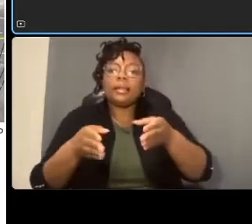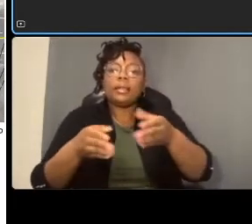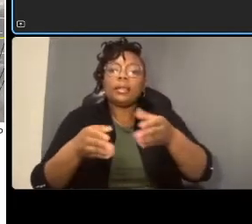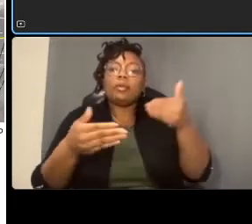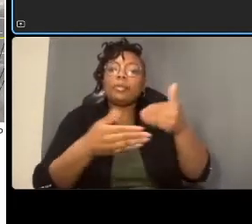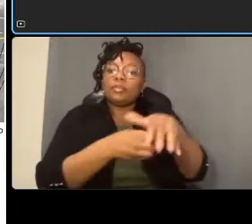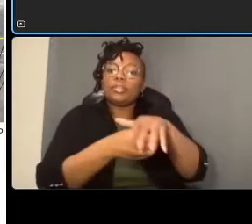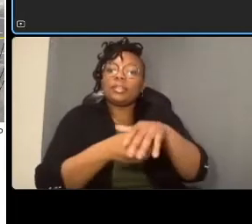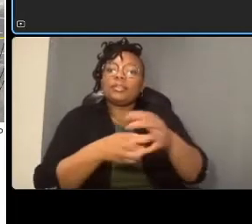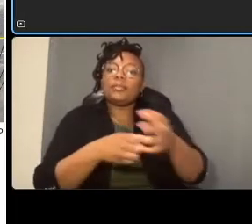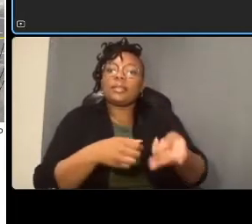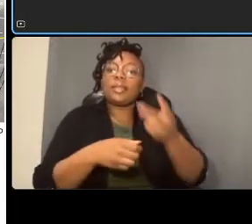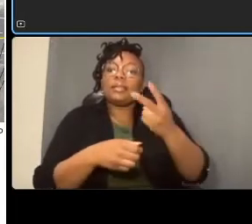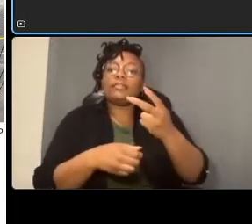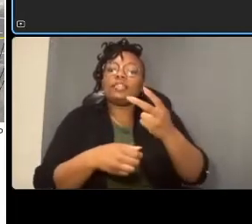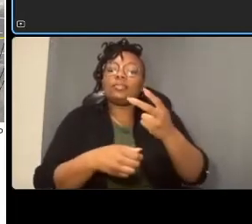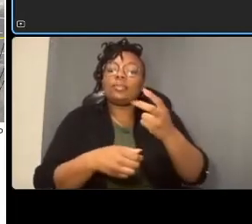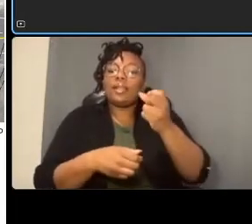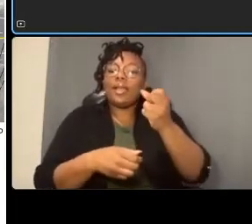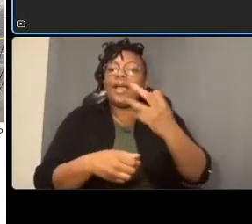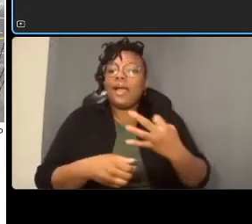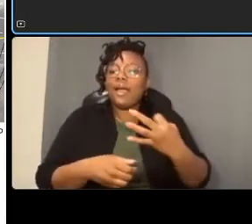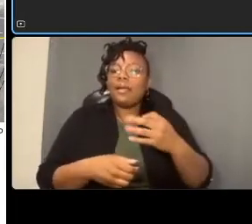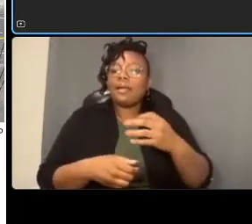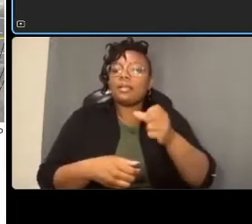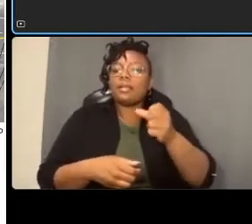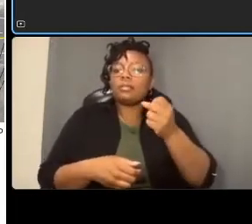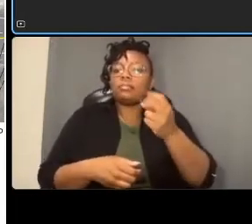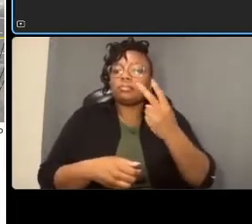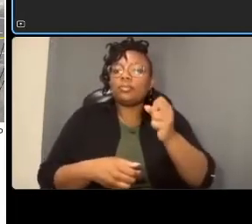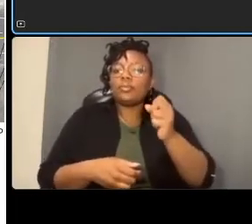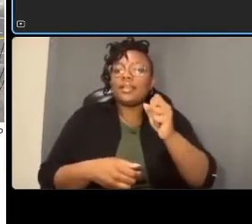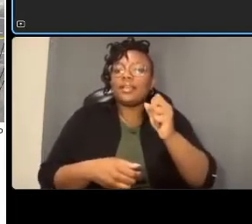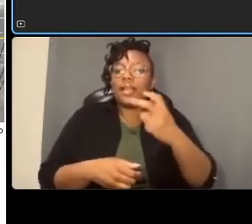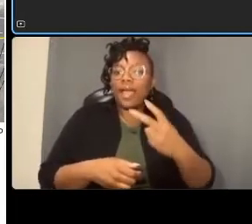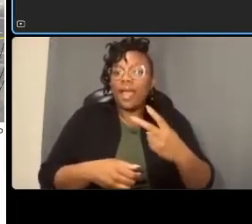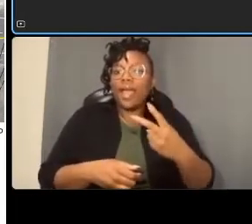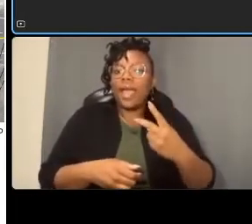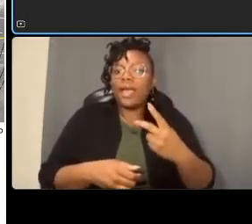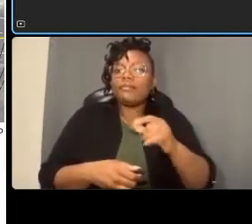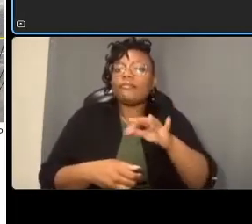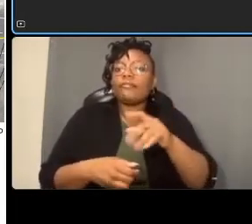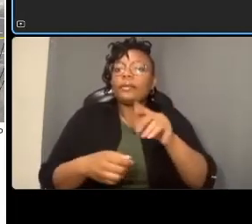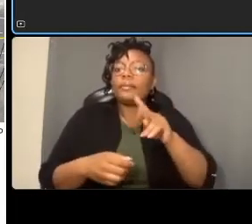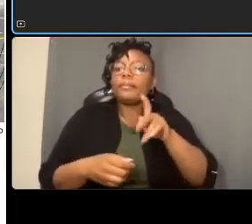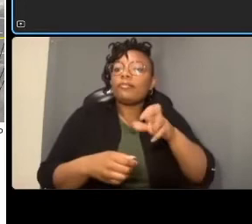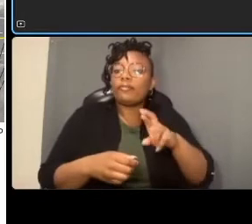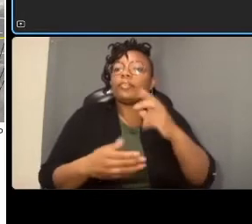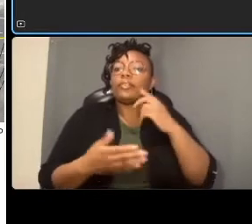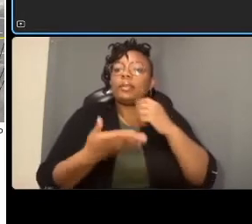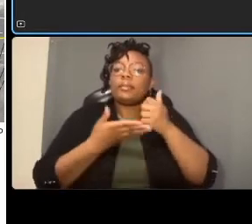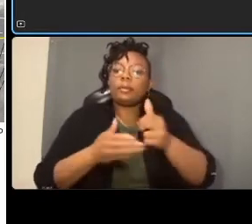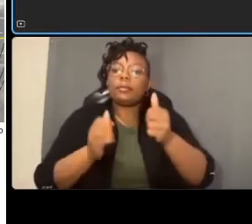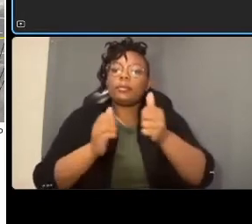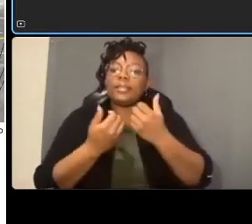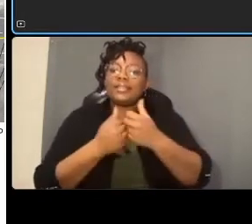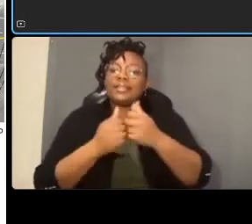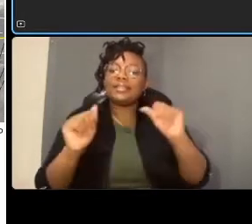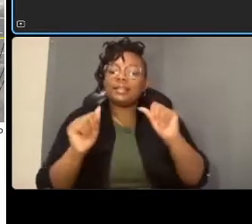uh which will um help with uh safety with doors swinging open from the passenger side of the car